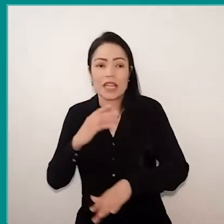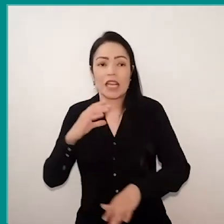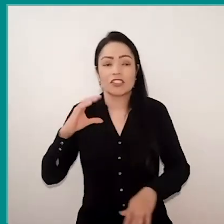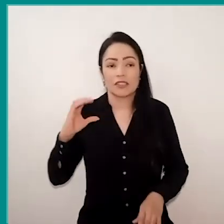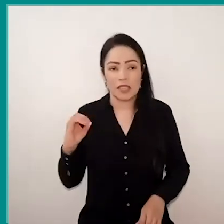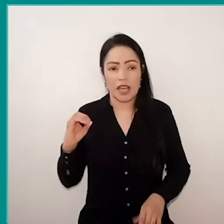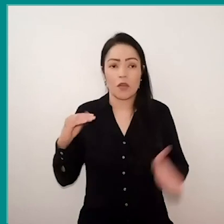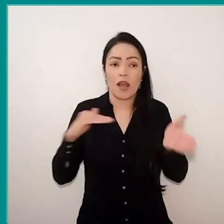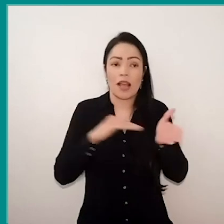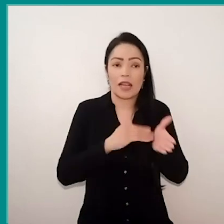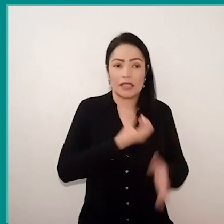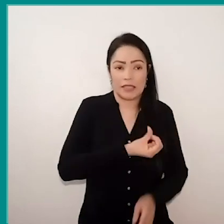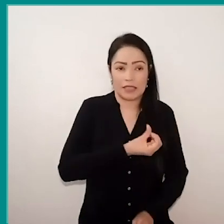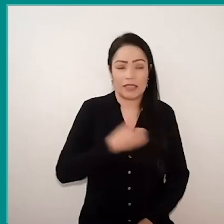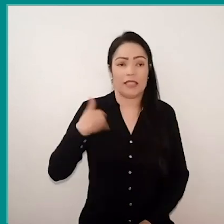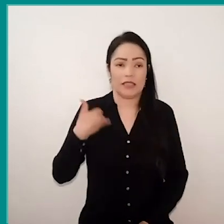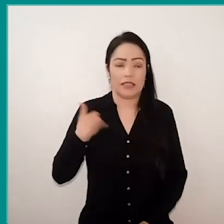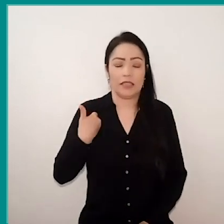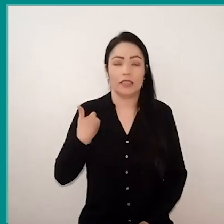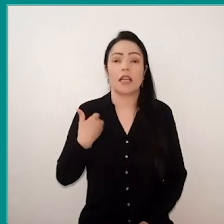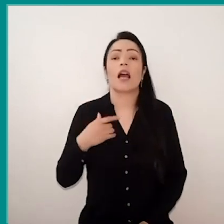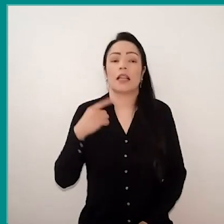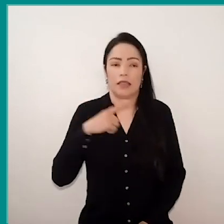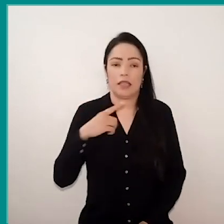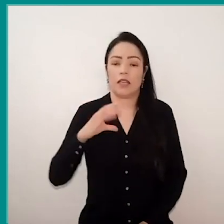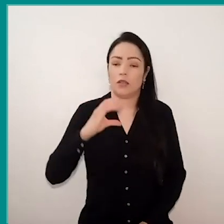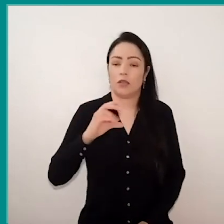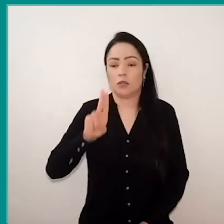Then we have Curumim, which is destined for children from 7 to 12 years old.